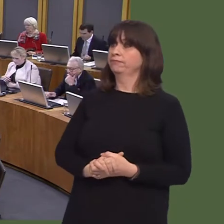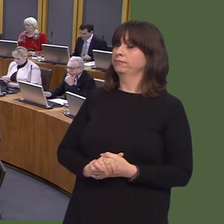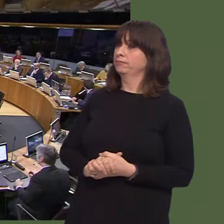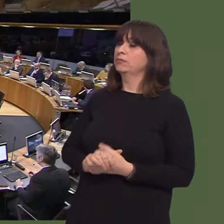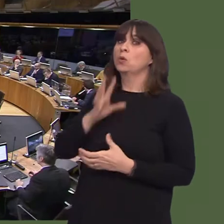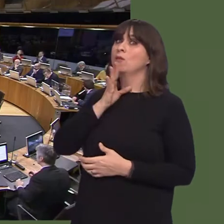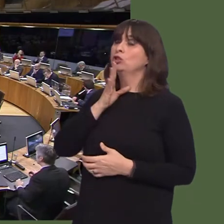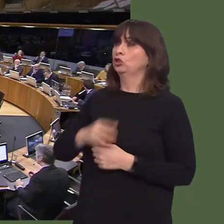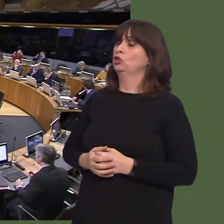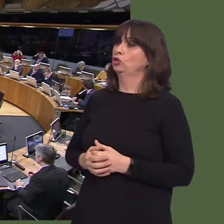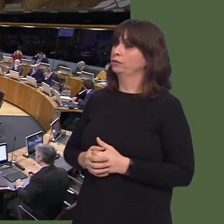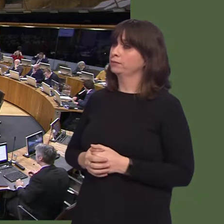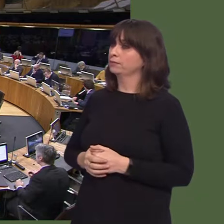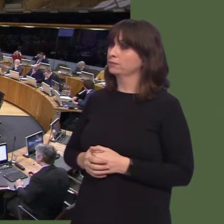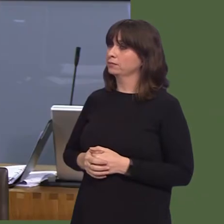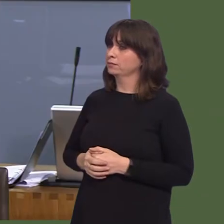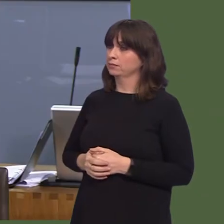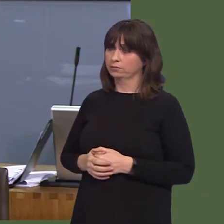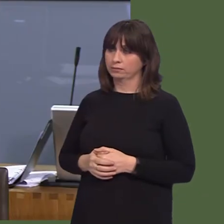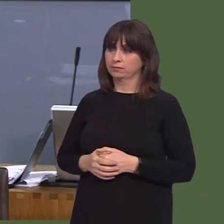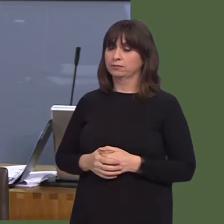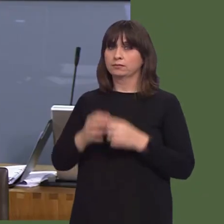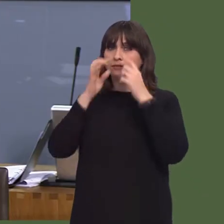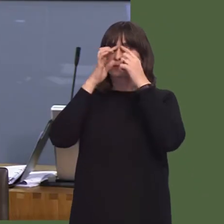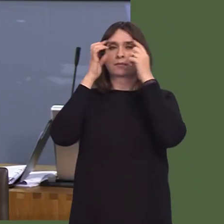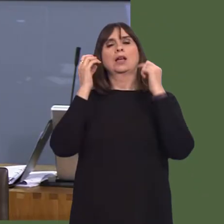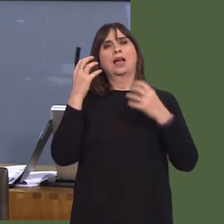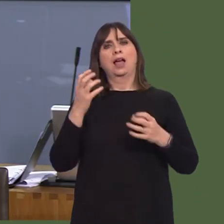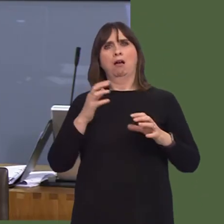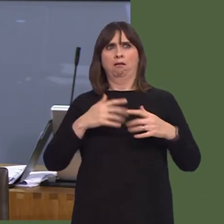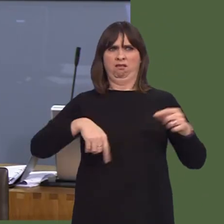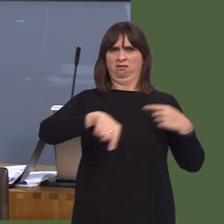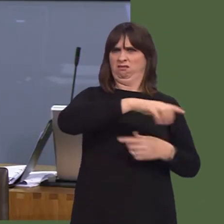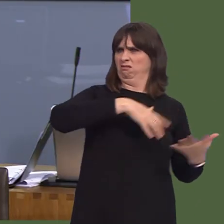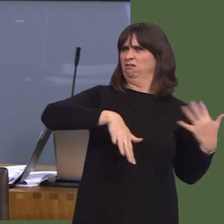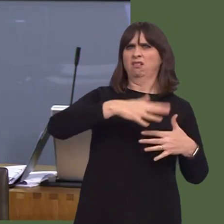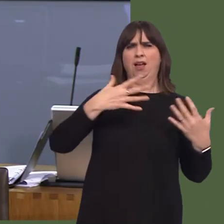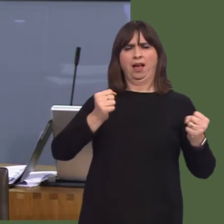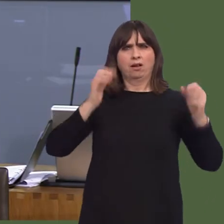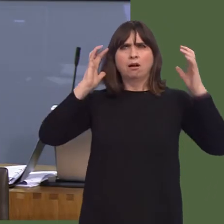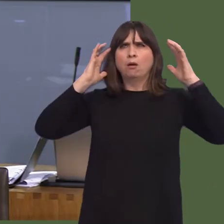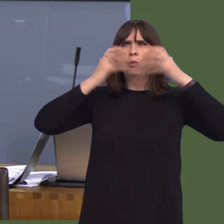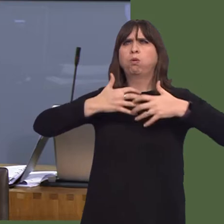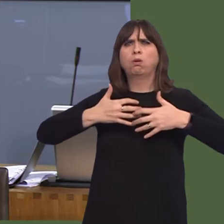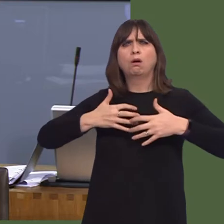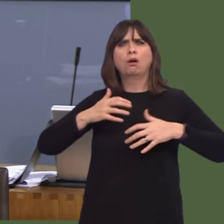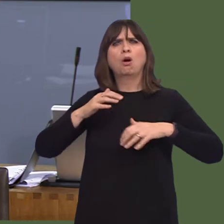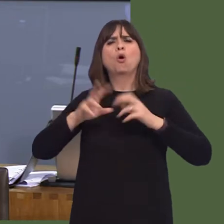In this document, wages are only mentioned twice. Taxes, business taxes, are only mentioned once out of 17,000 words.